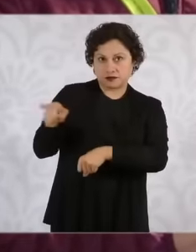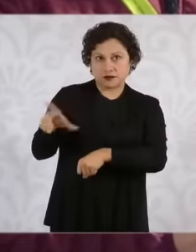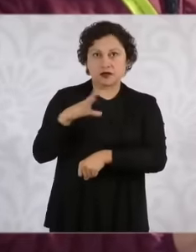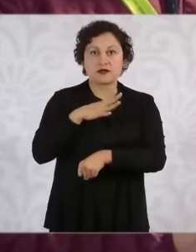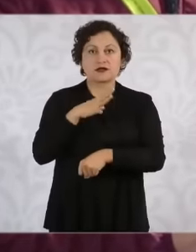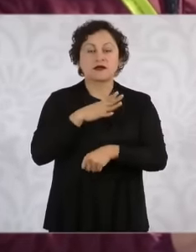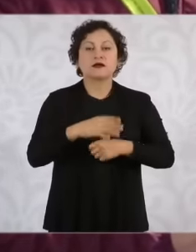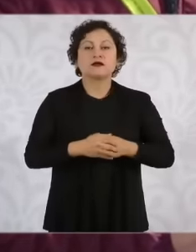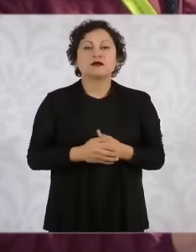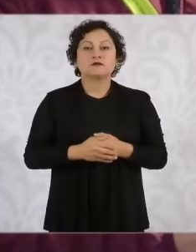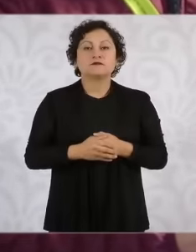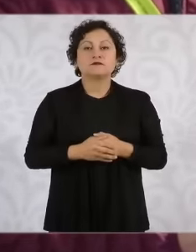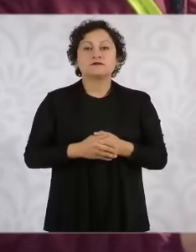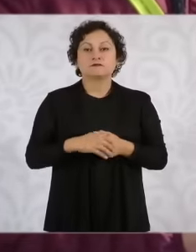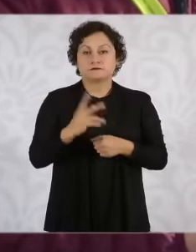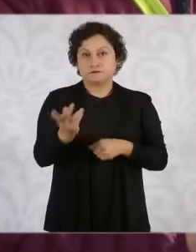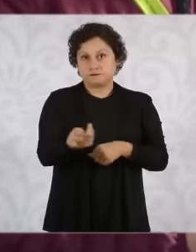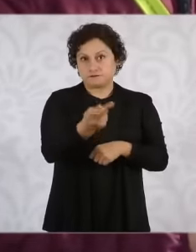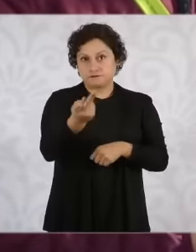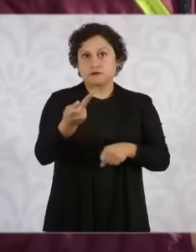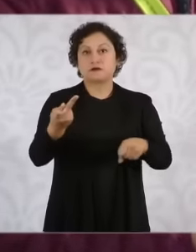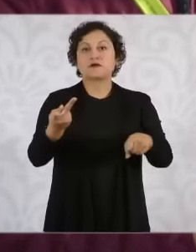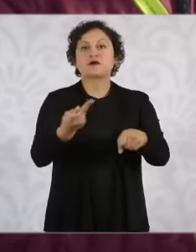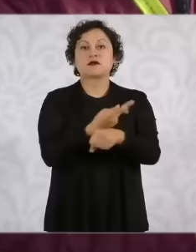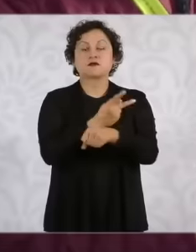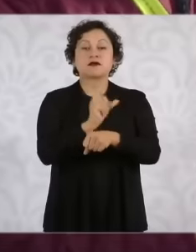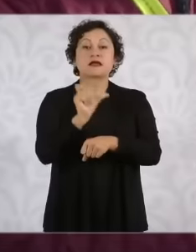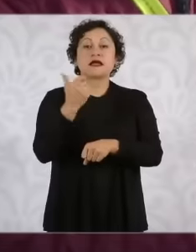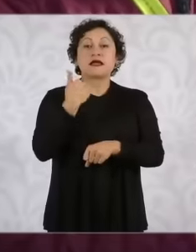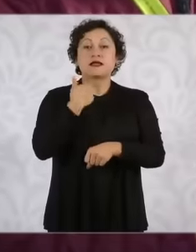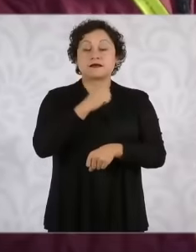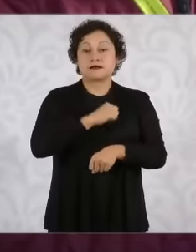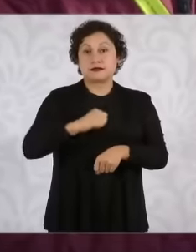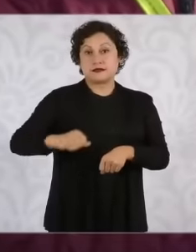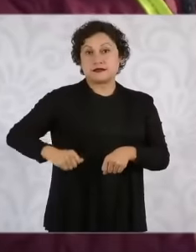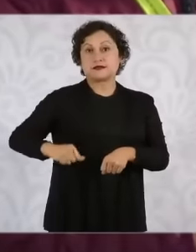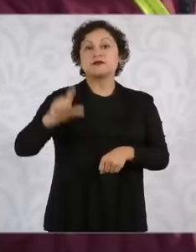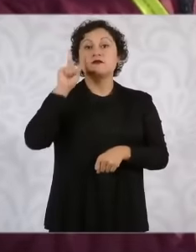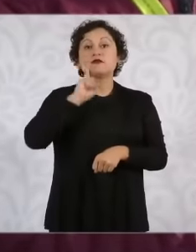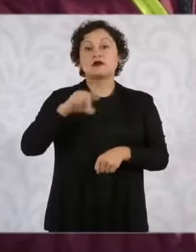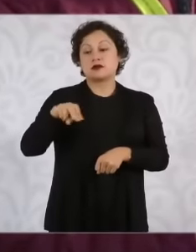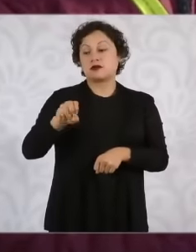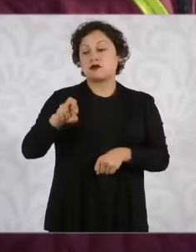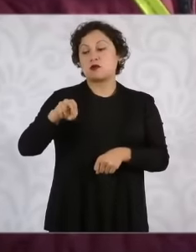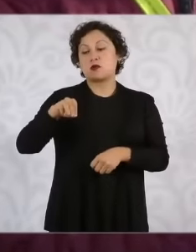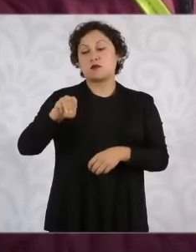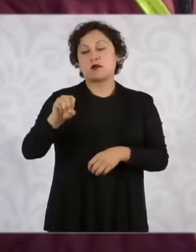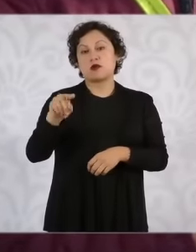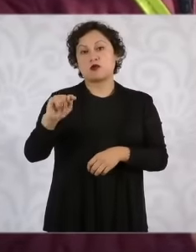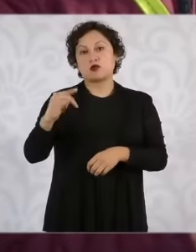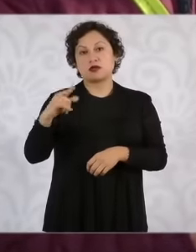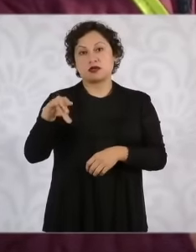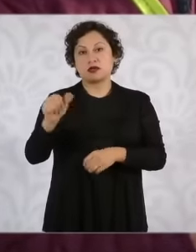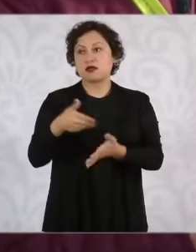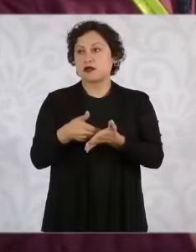for ex-mayor Norma Otilia Hernández being fired after the murder of Arcos and above